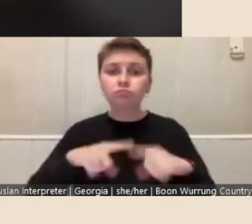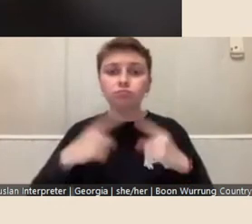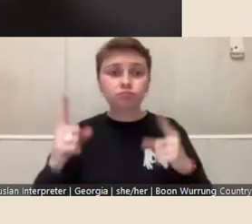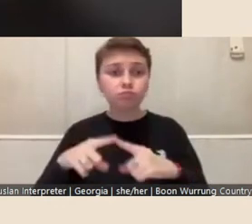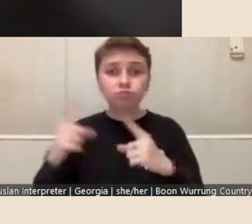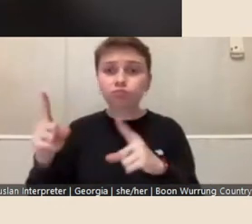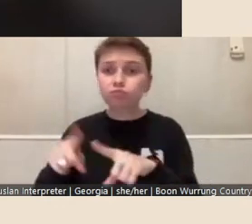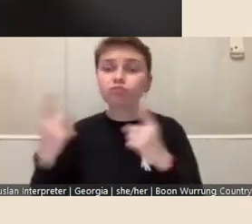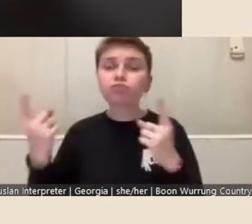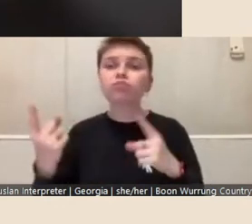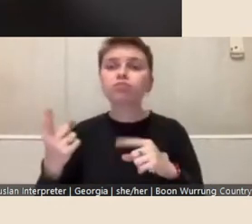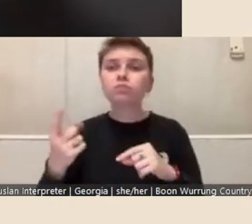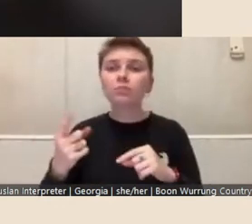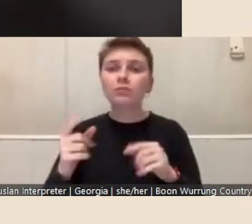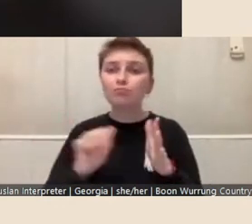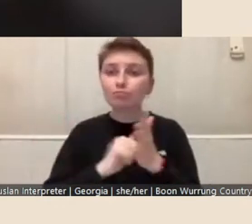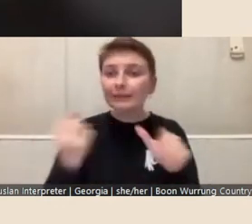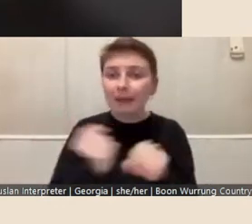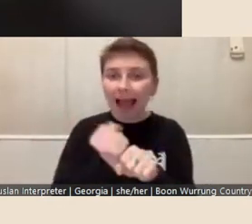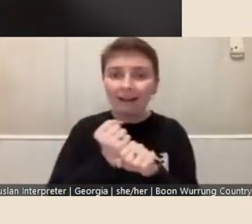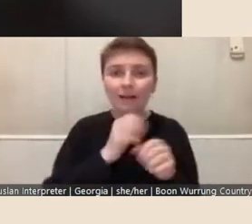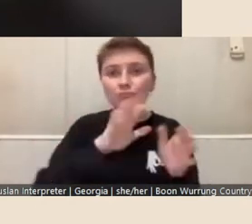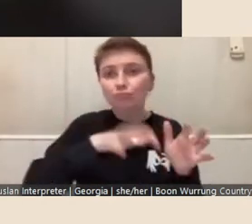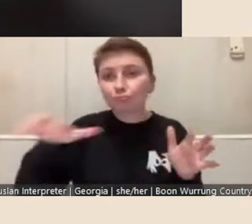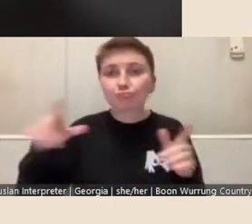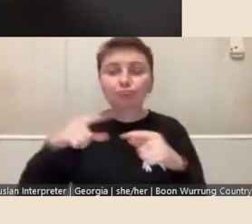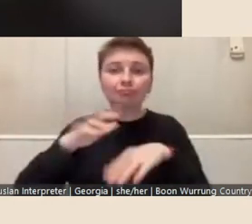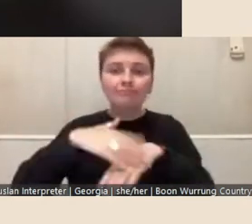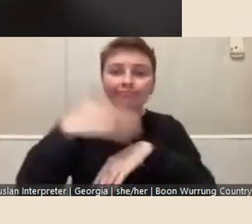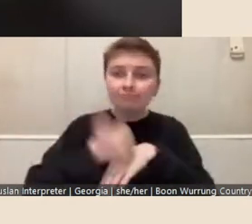printmaking, we've got a very large motorised etching press,